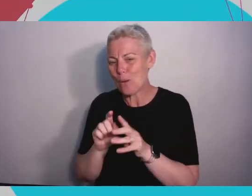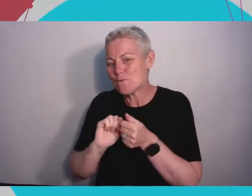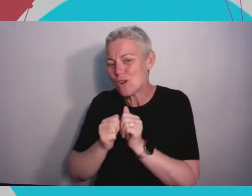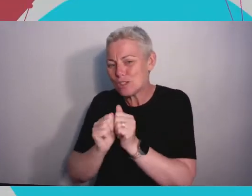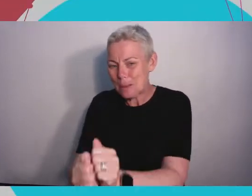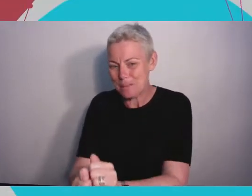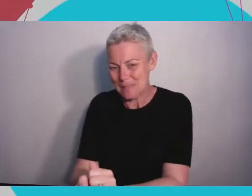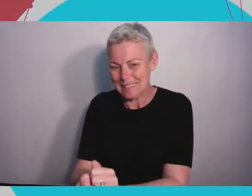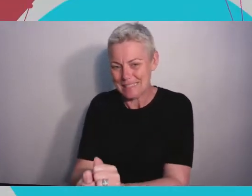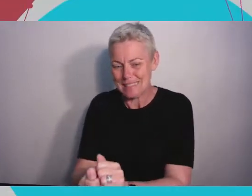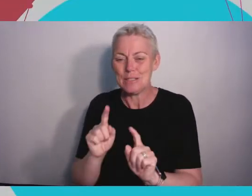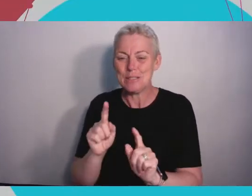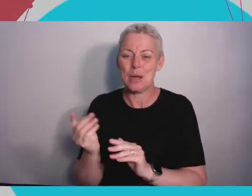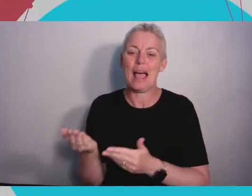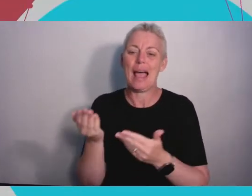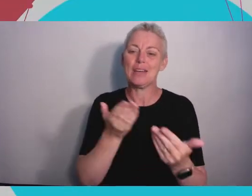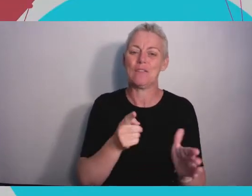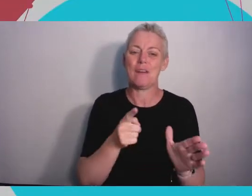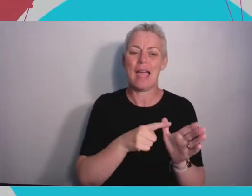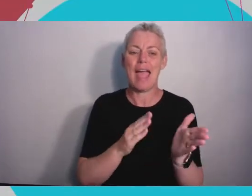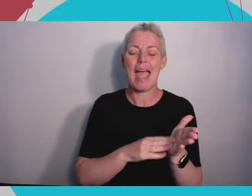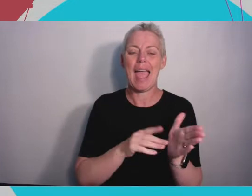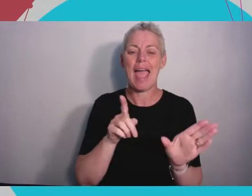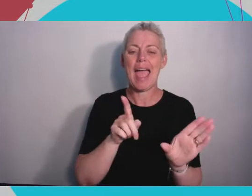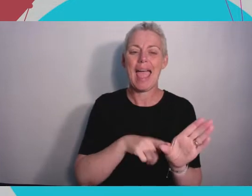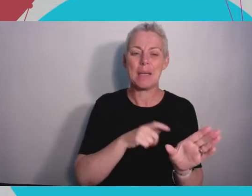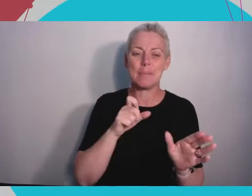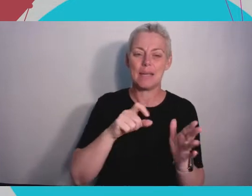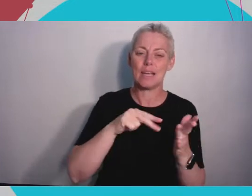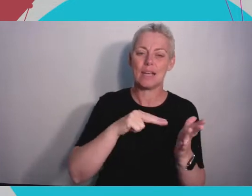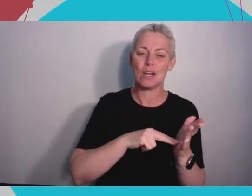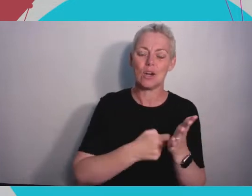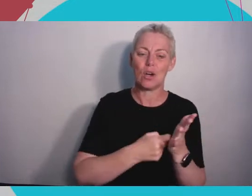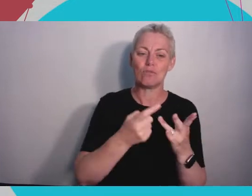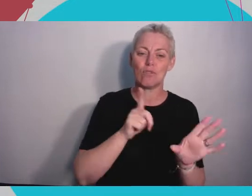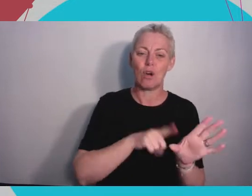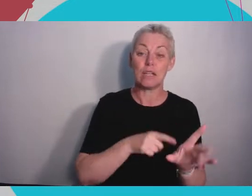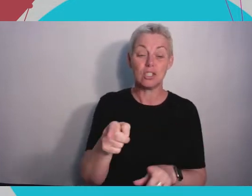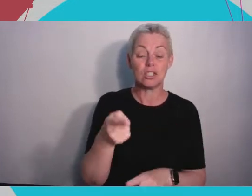LLB graduate who was recently awarded a Masters in Computer Science and is now a full-time